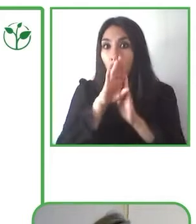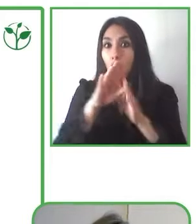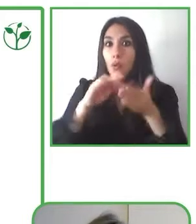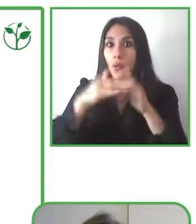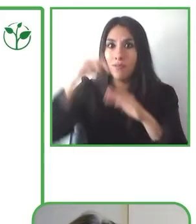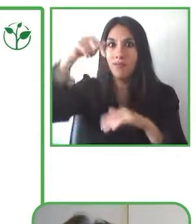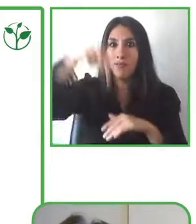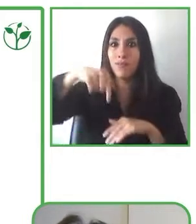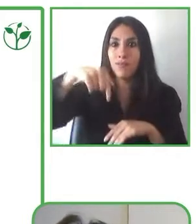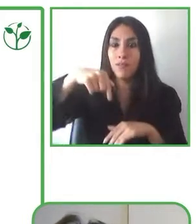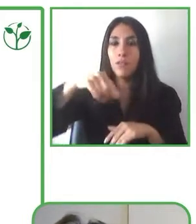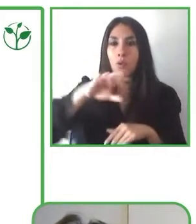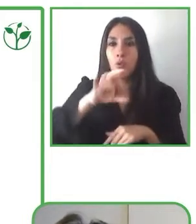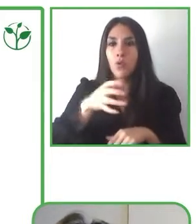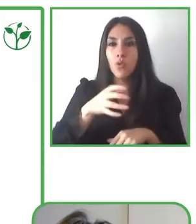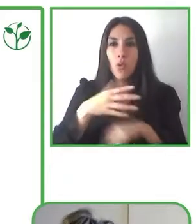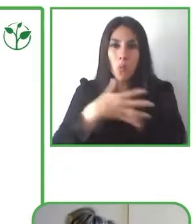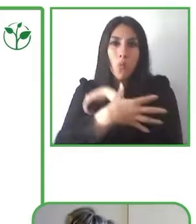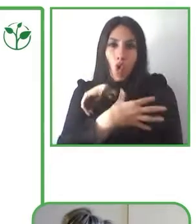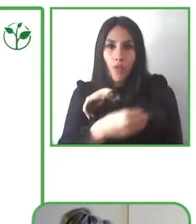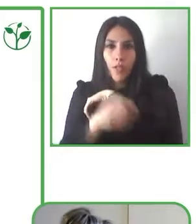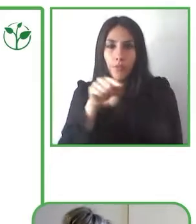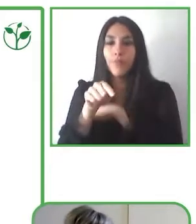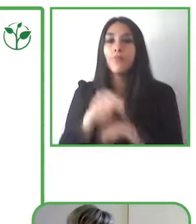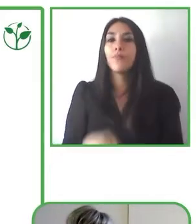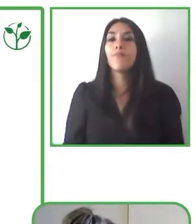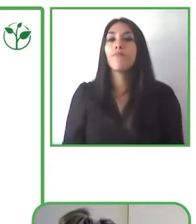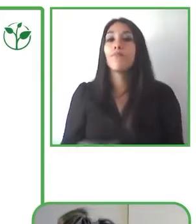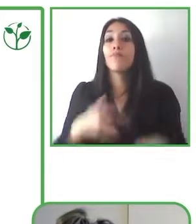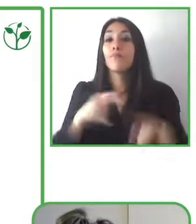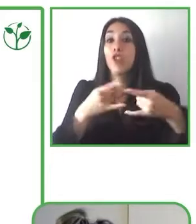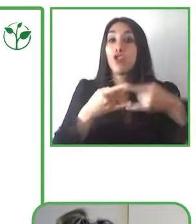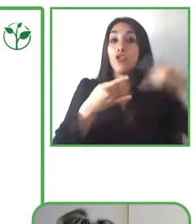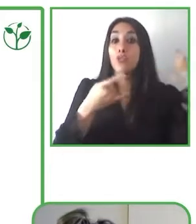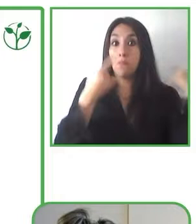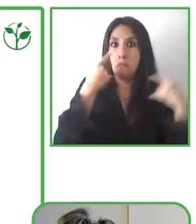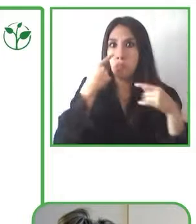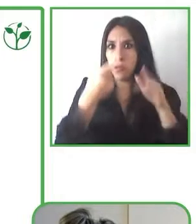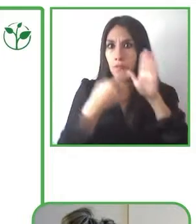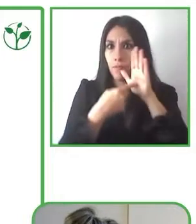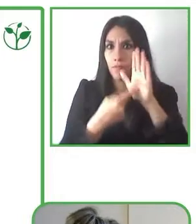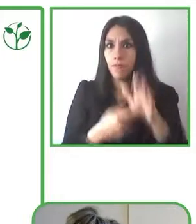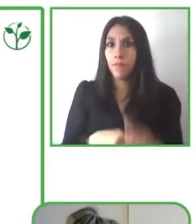The story behind VEM CA.